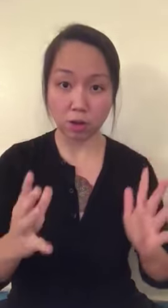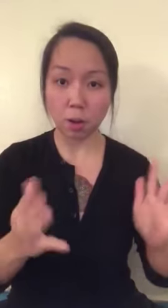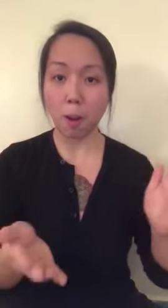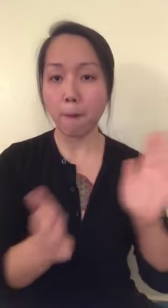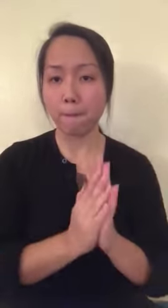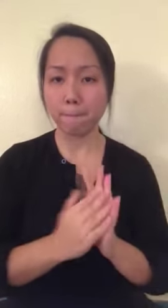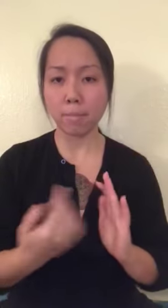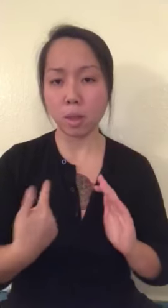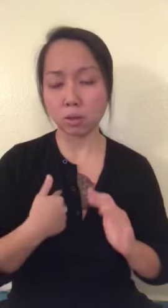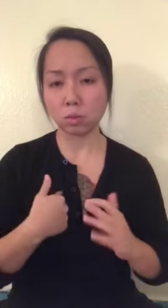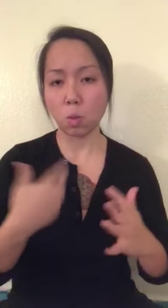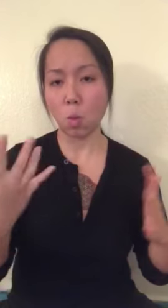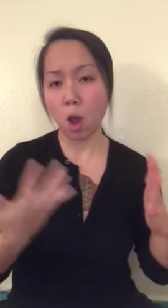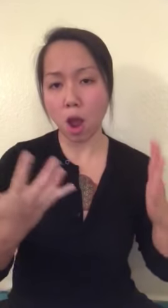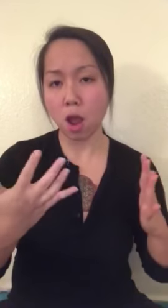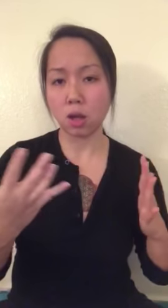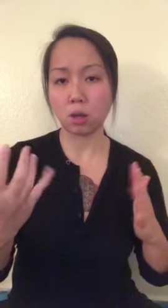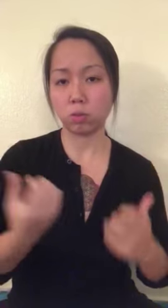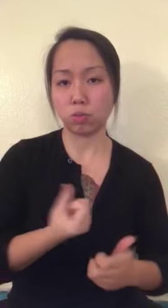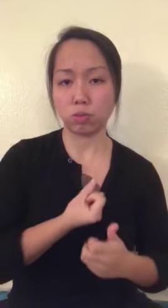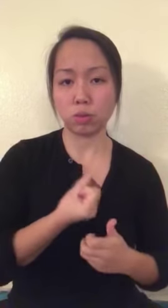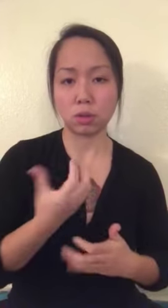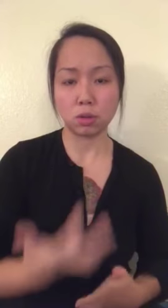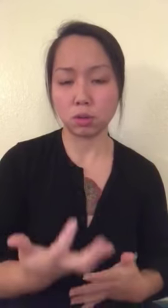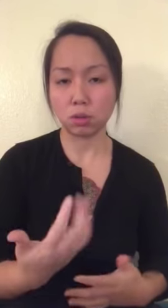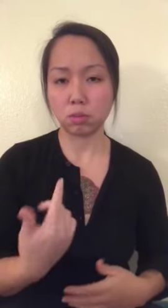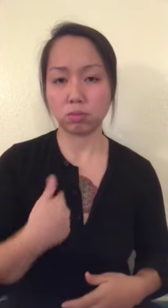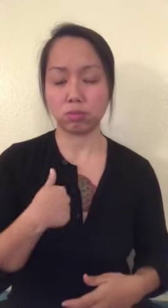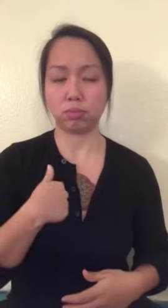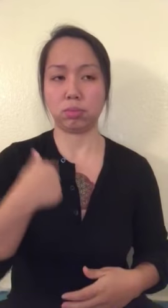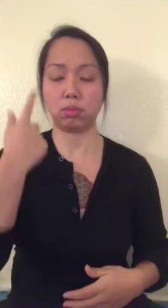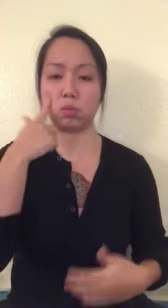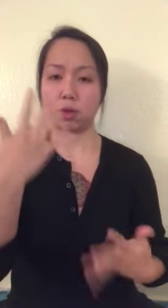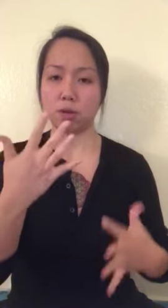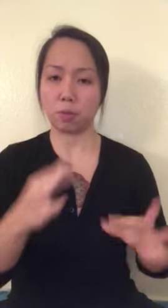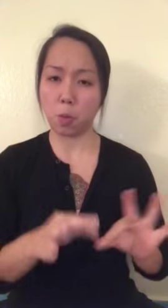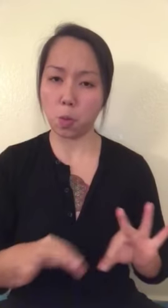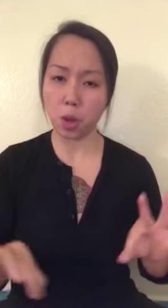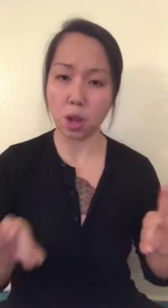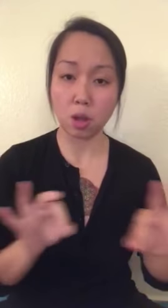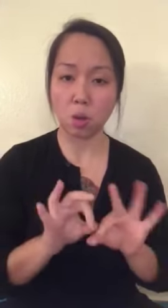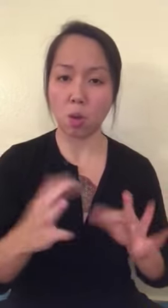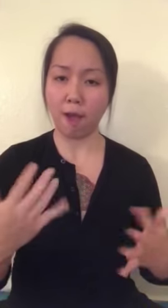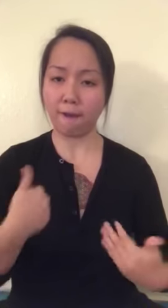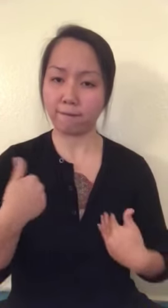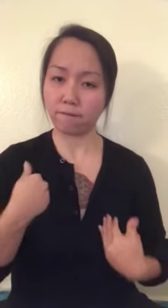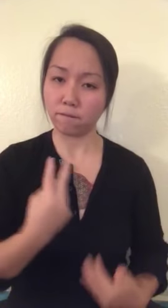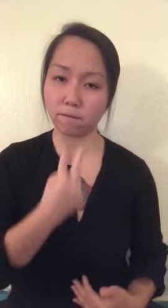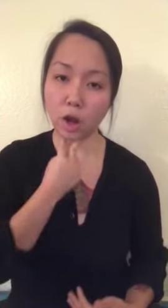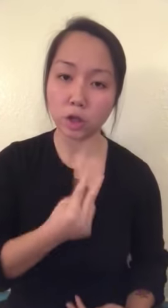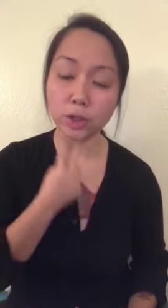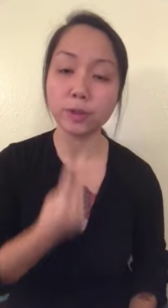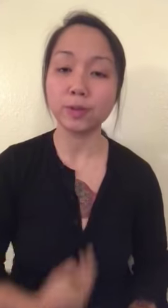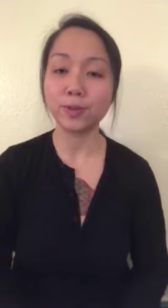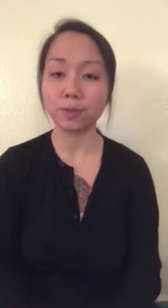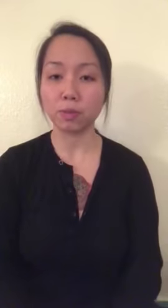My professor asked me to choose a poem I think is important to me and shows that I have a voice.